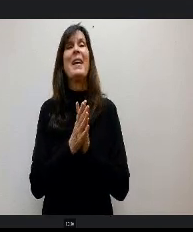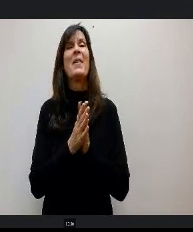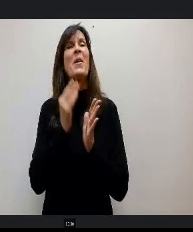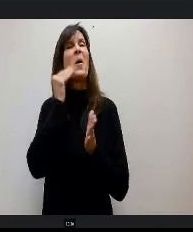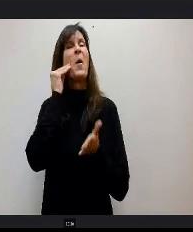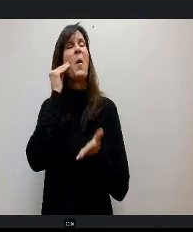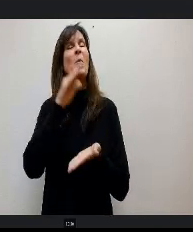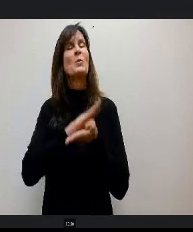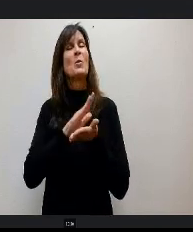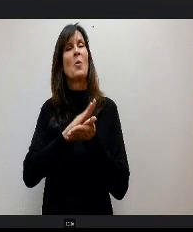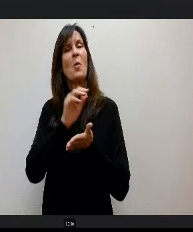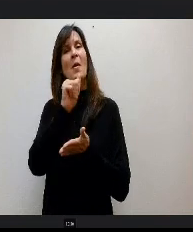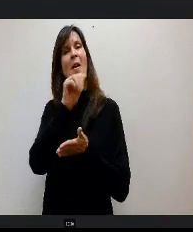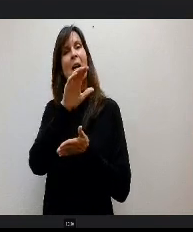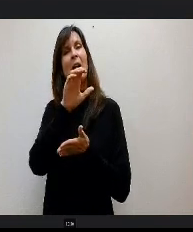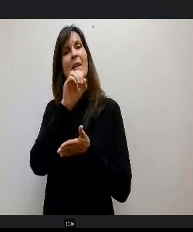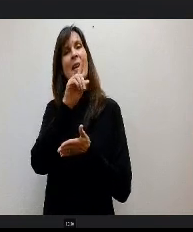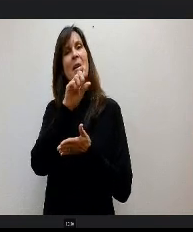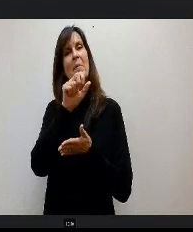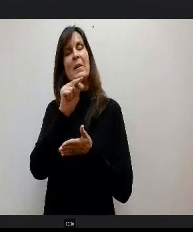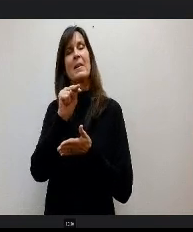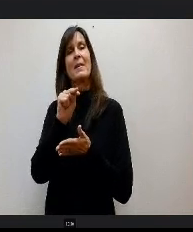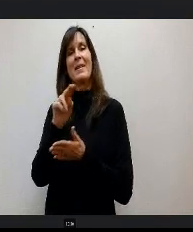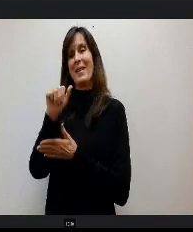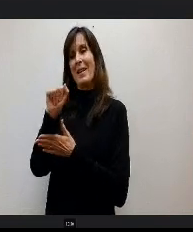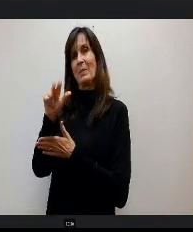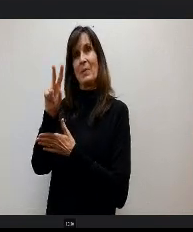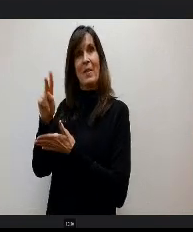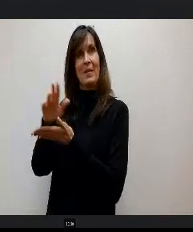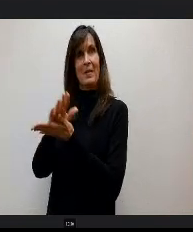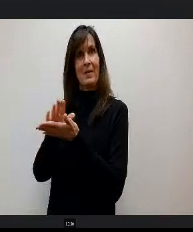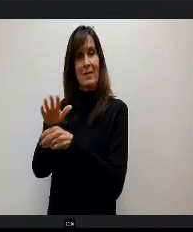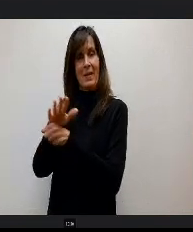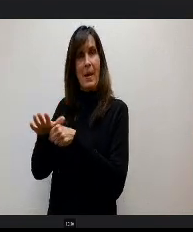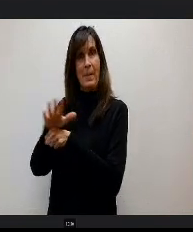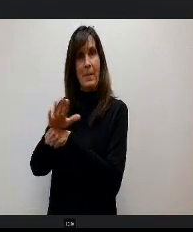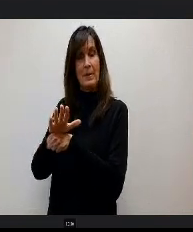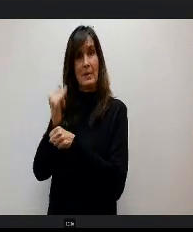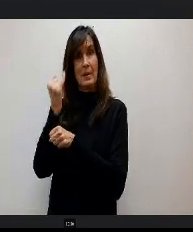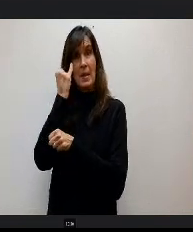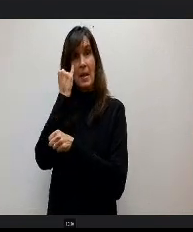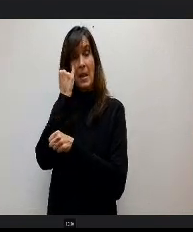Aspen Valley Campus here for our board spotlight if If you could also. Oh wait, you already did this part. Excuse me.